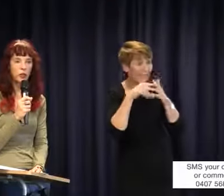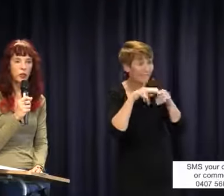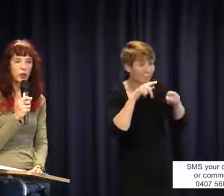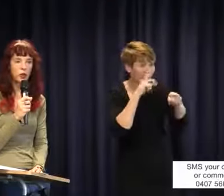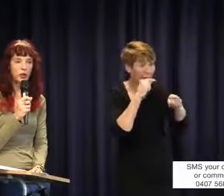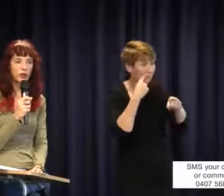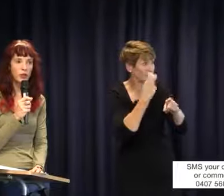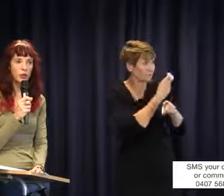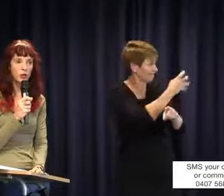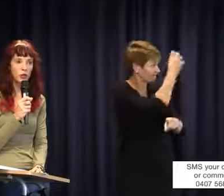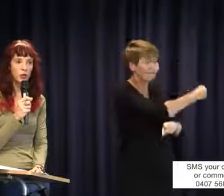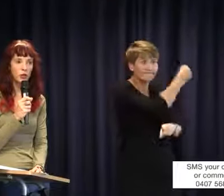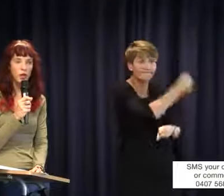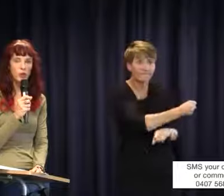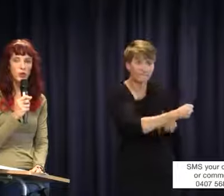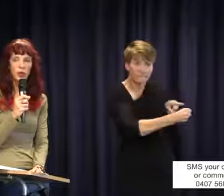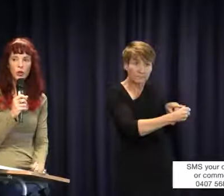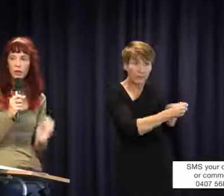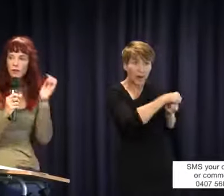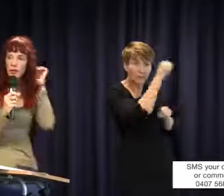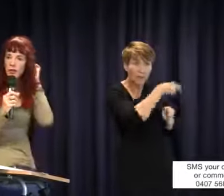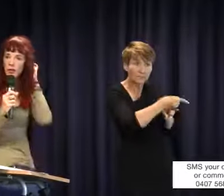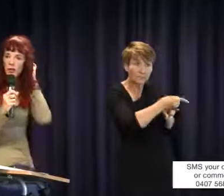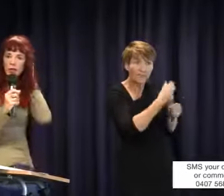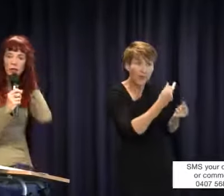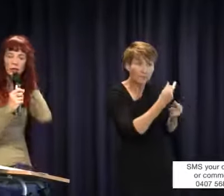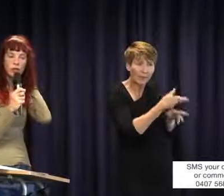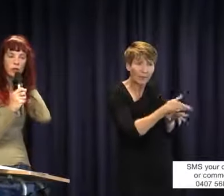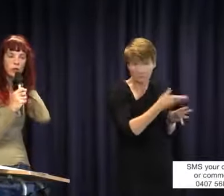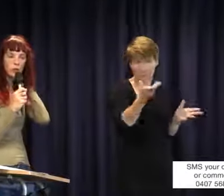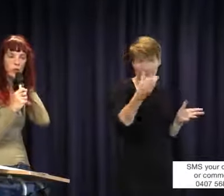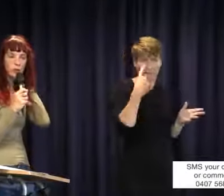then you know that is not true. Certainly the funding in relation to the department